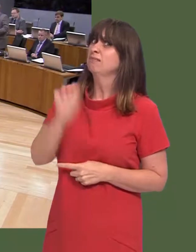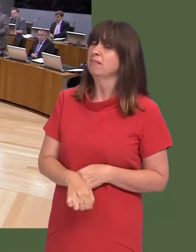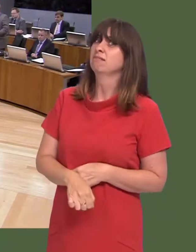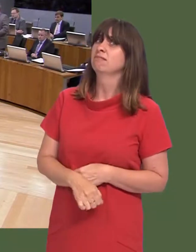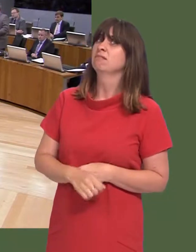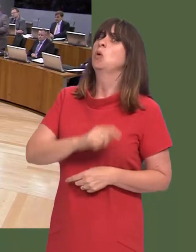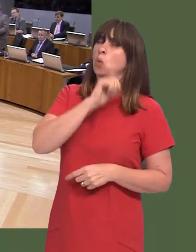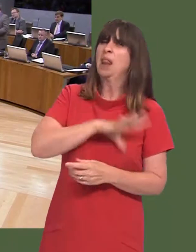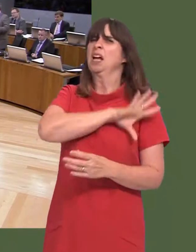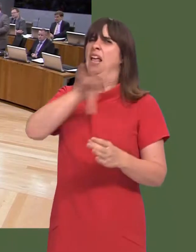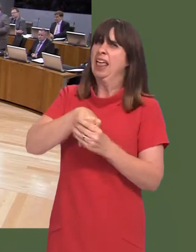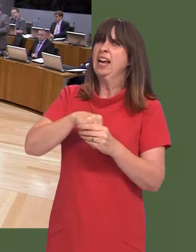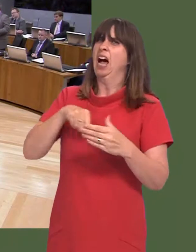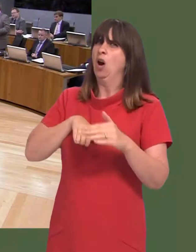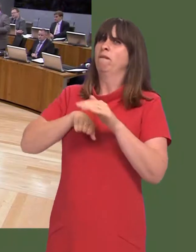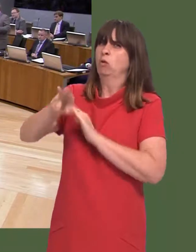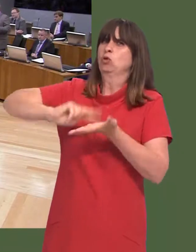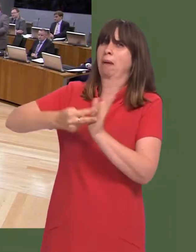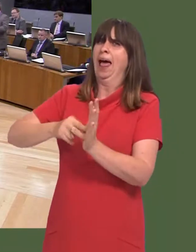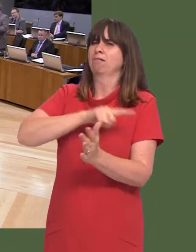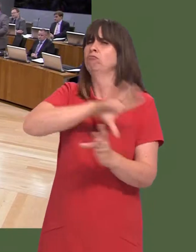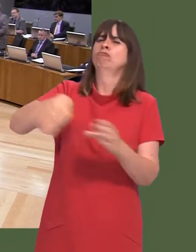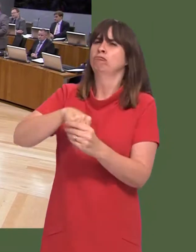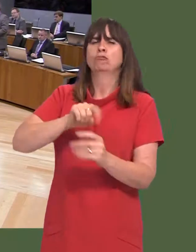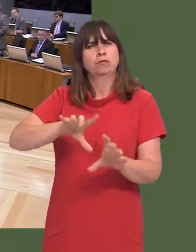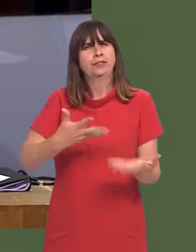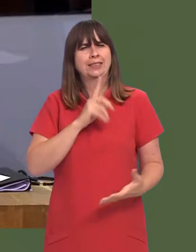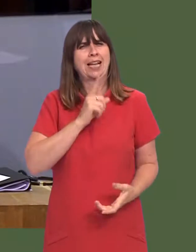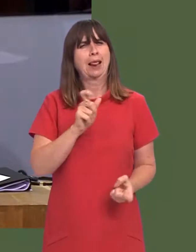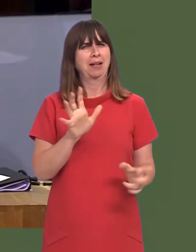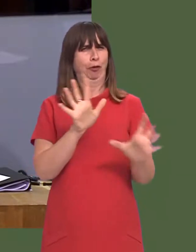answer that would have said, ëYes, this will form our thinking going forwardóthe recommendationsí,